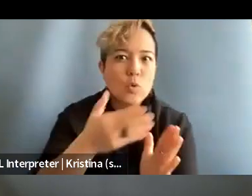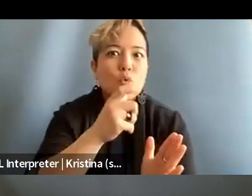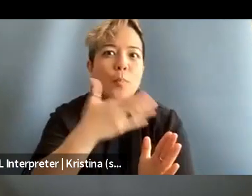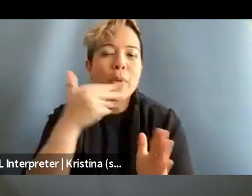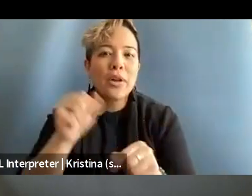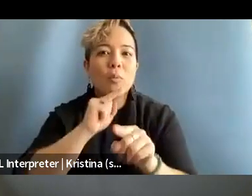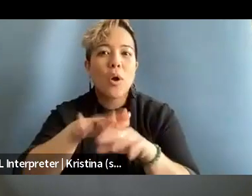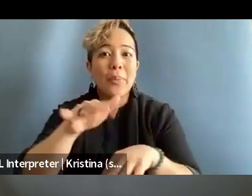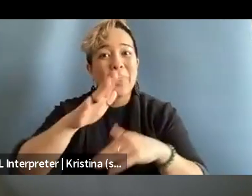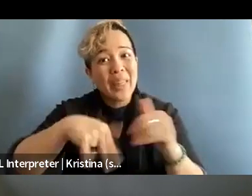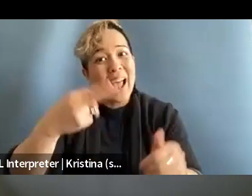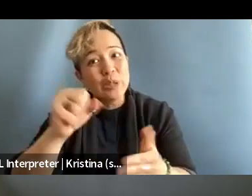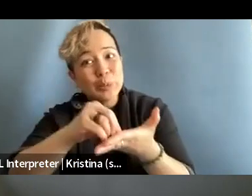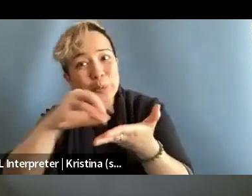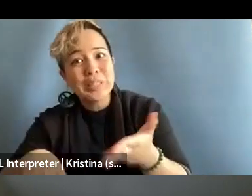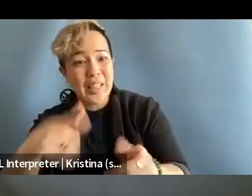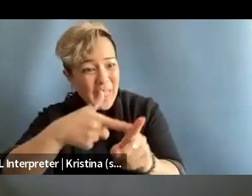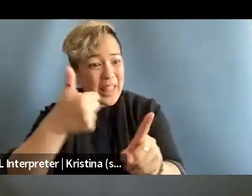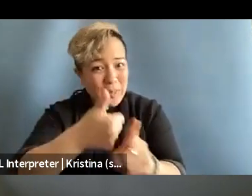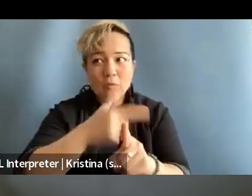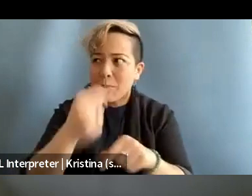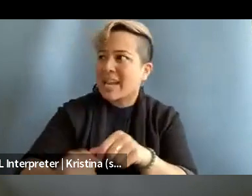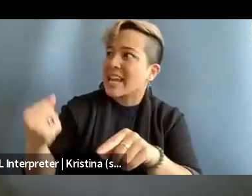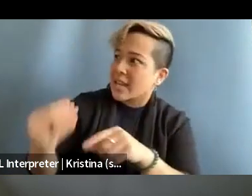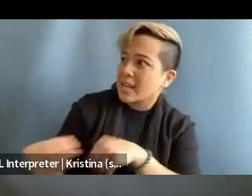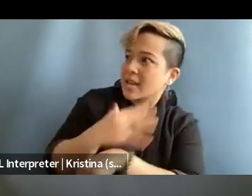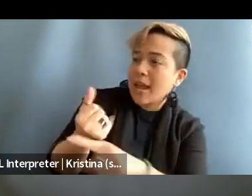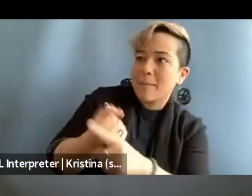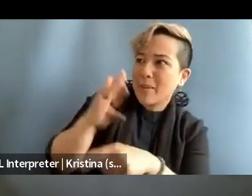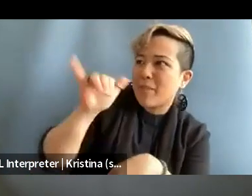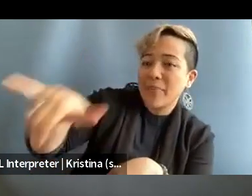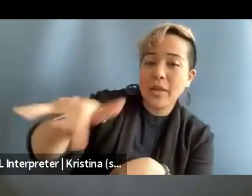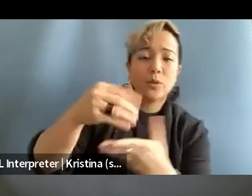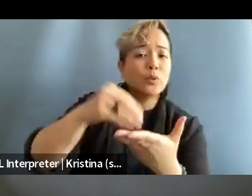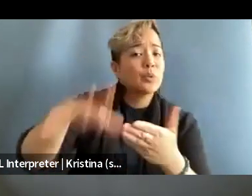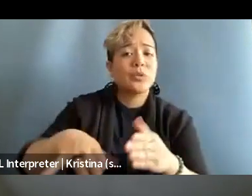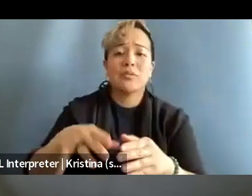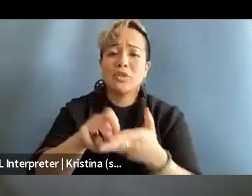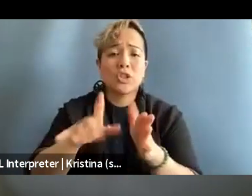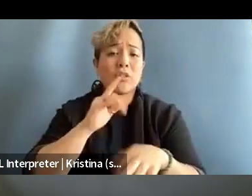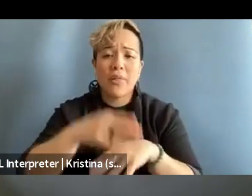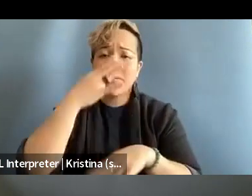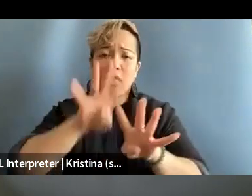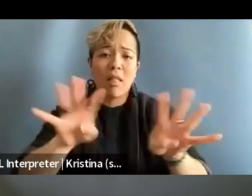that than high school students who are being impacted by that? So student journalists are on the front lines of what's going on in their campus,